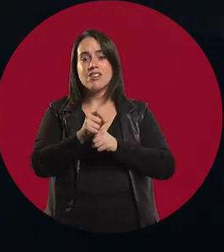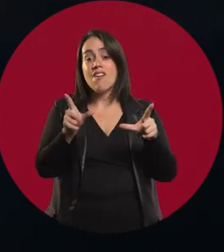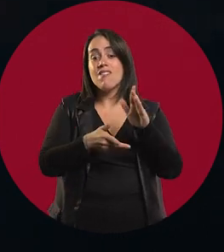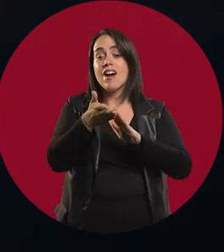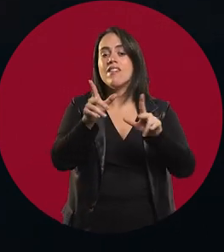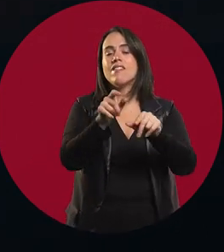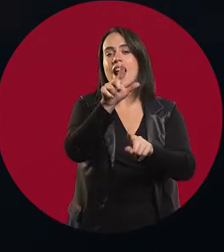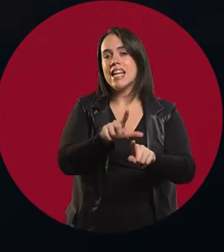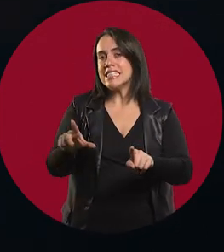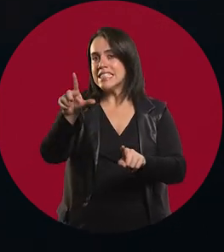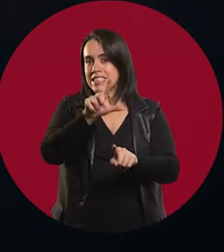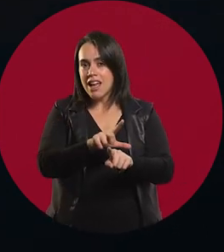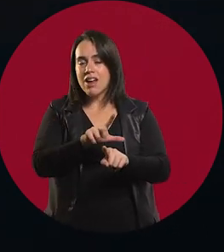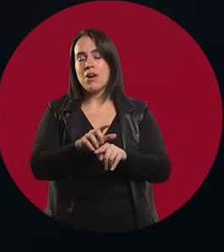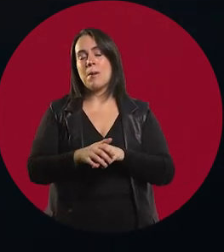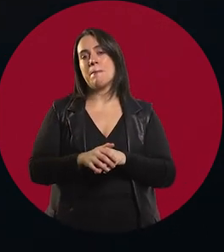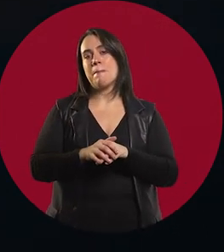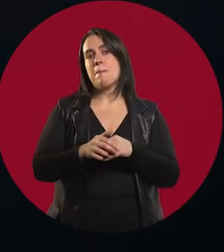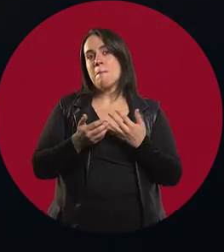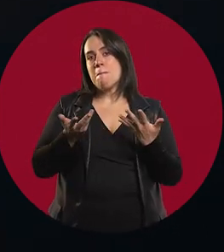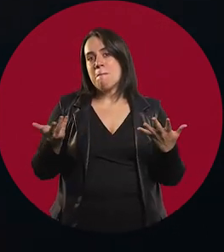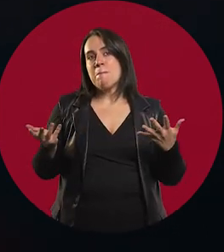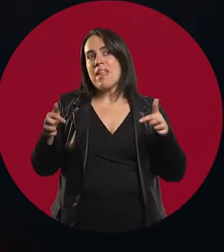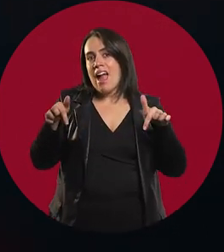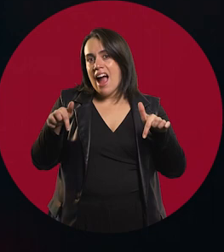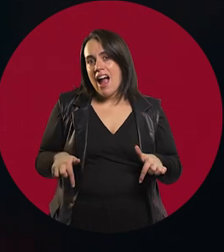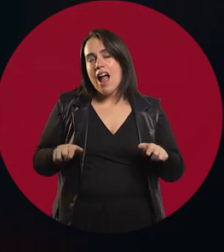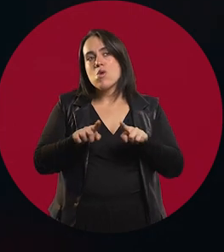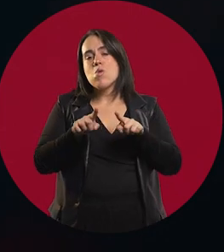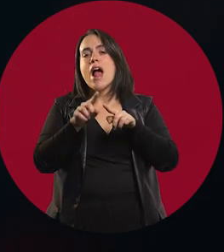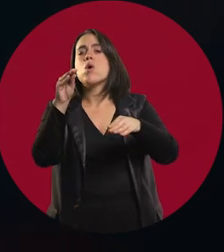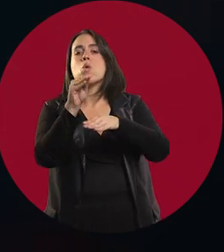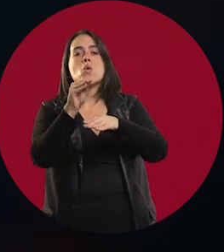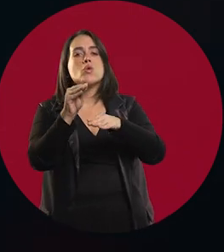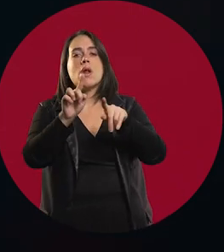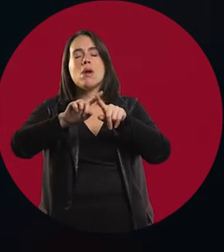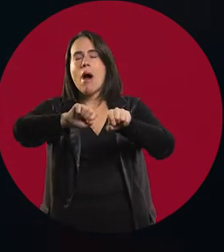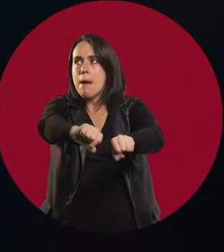There had been a very big cultural break here.